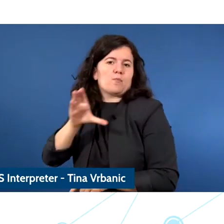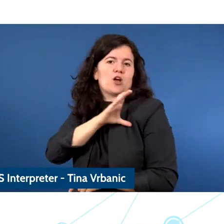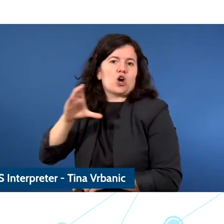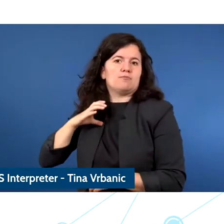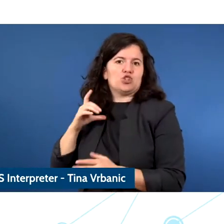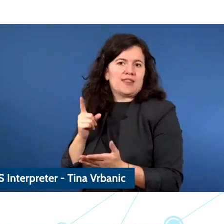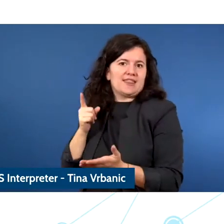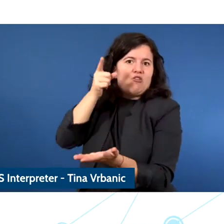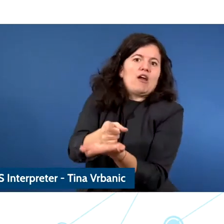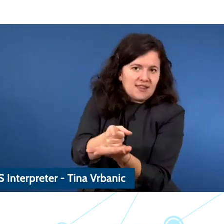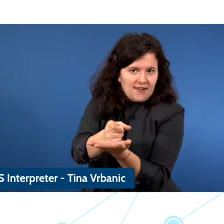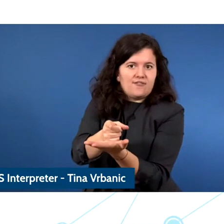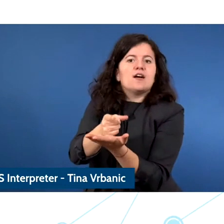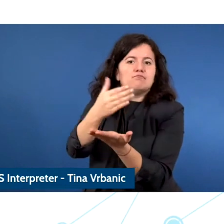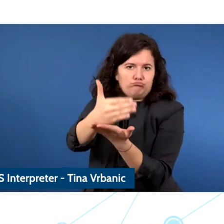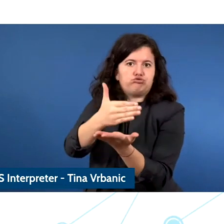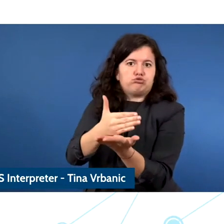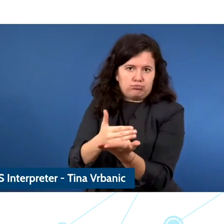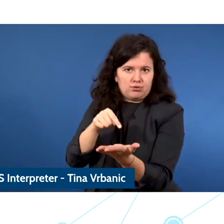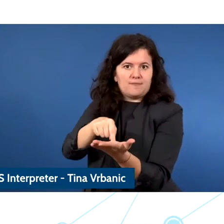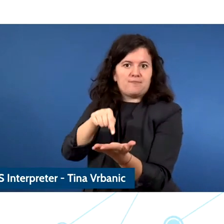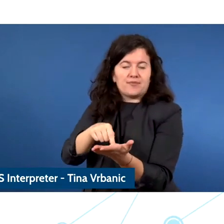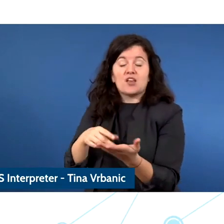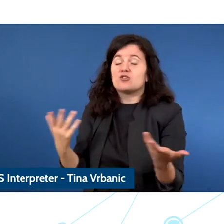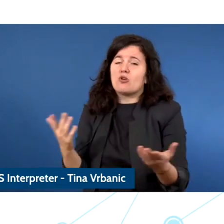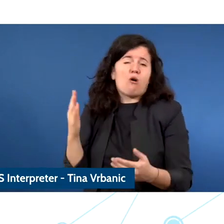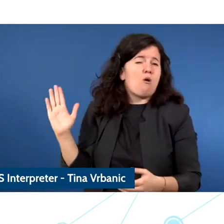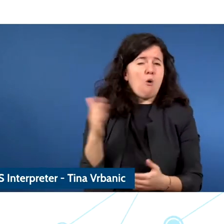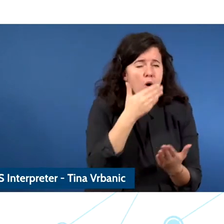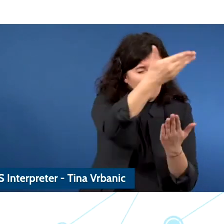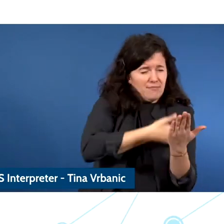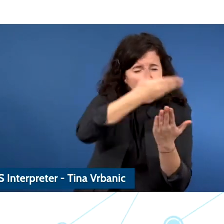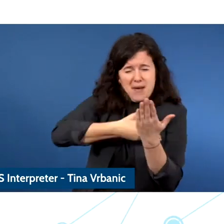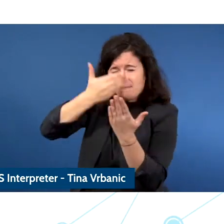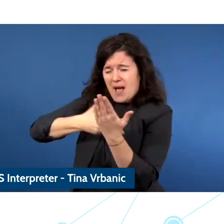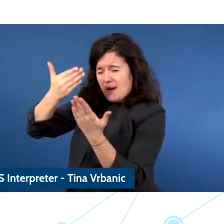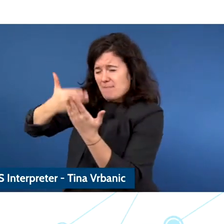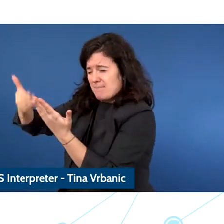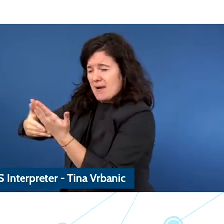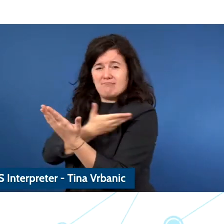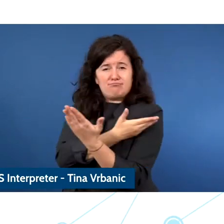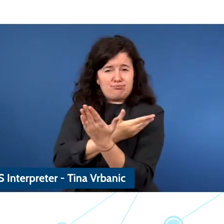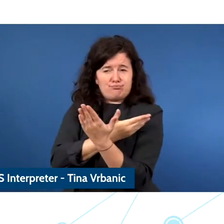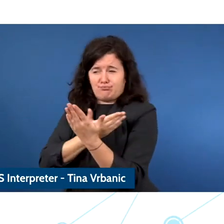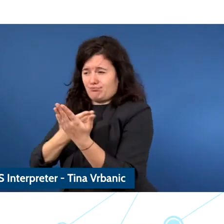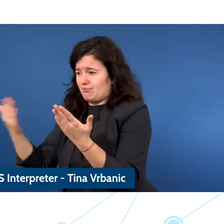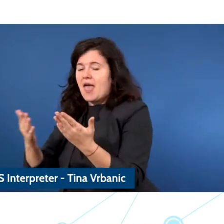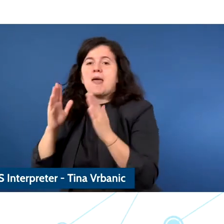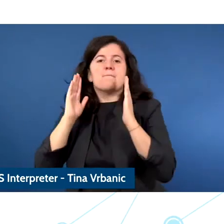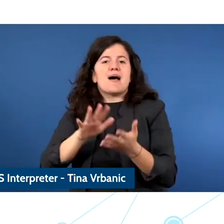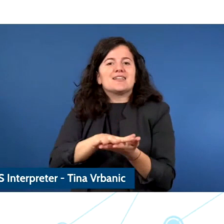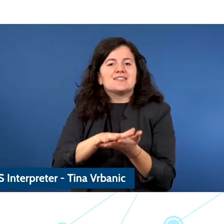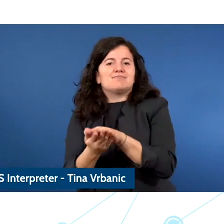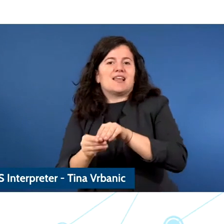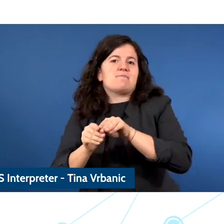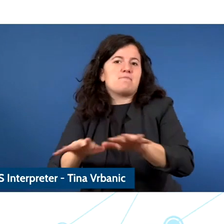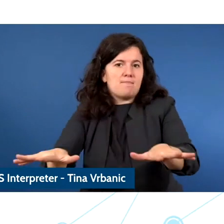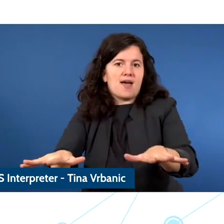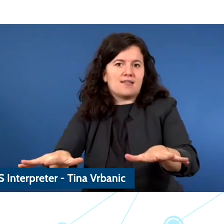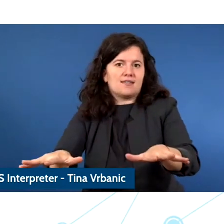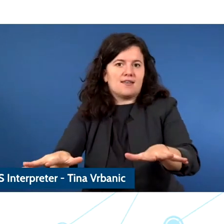they need harnessed and put into practice and so in 2030 can we make sure